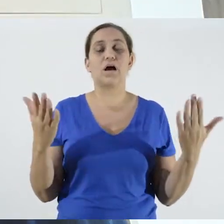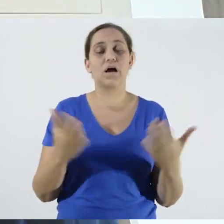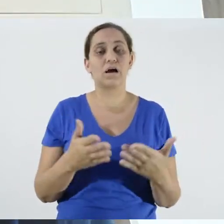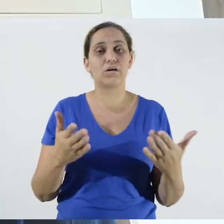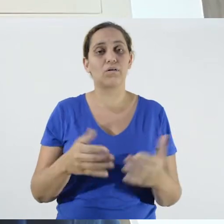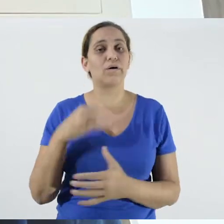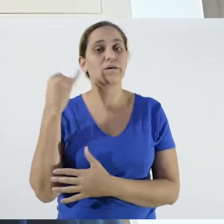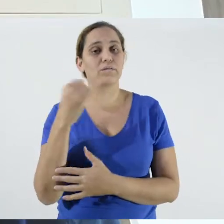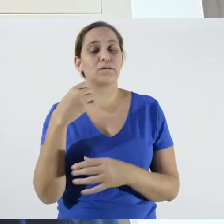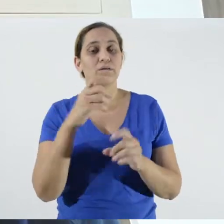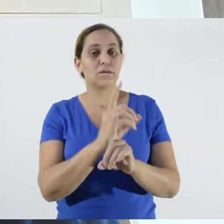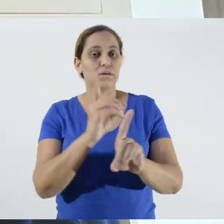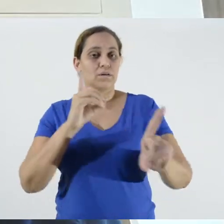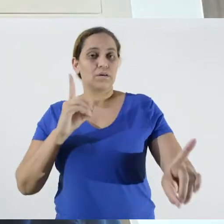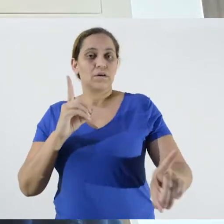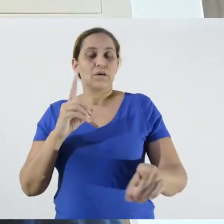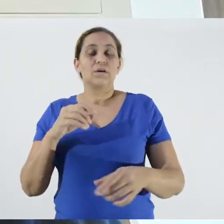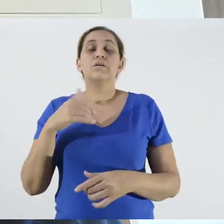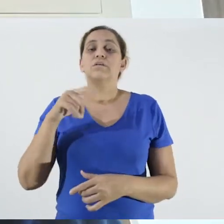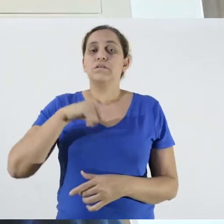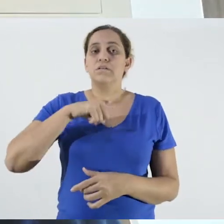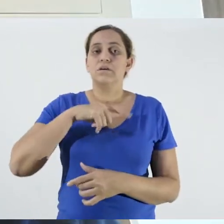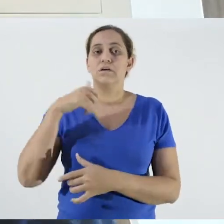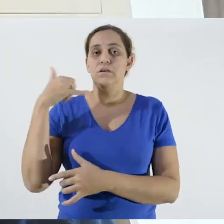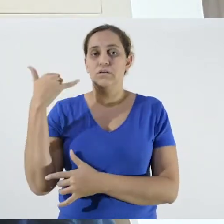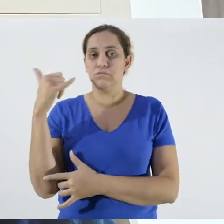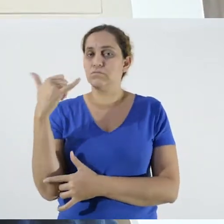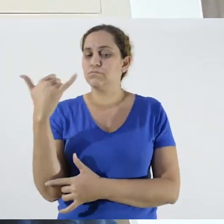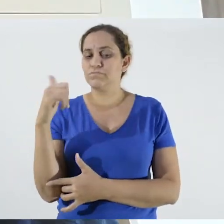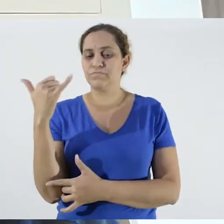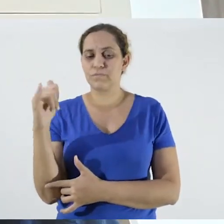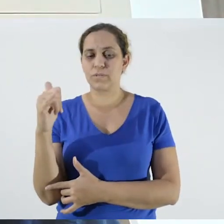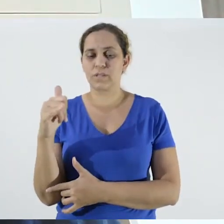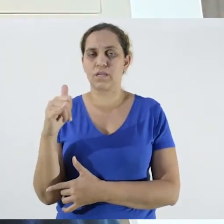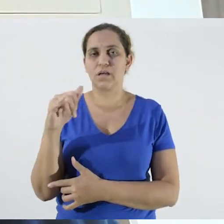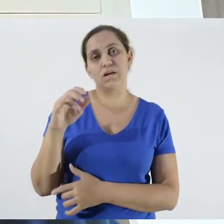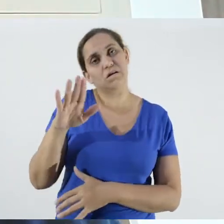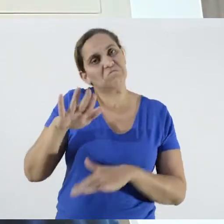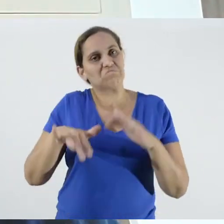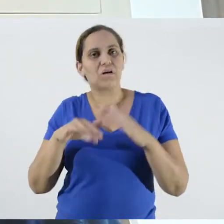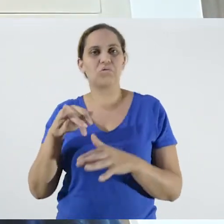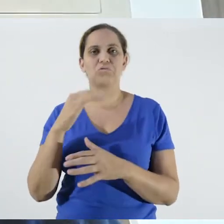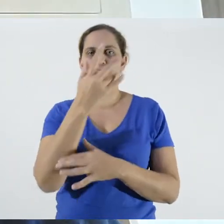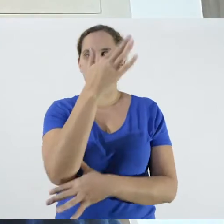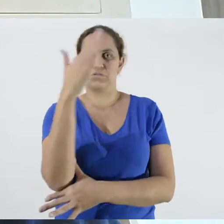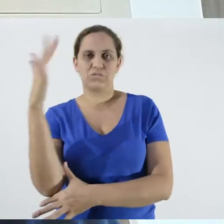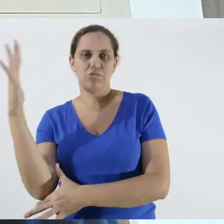and the cell phone, in some facilities, in this moment of recreation